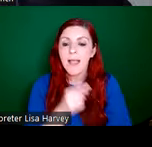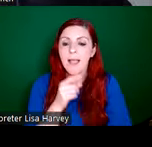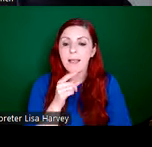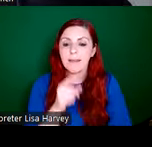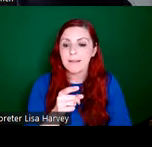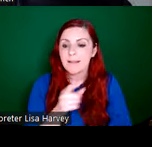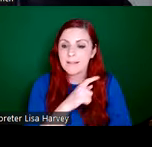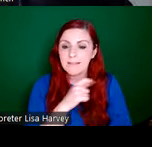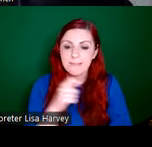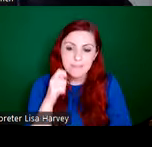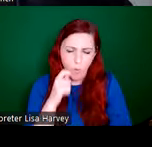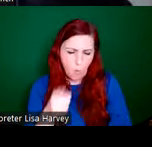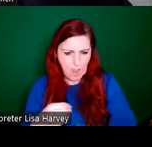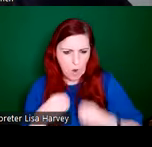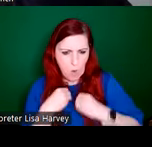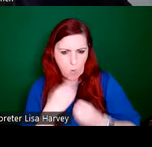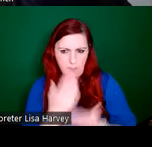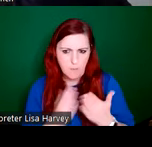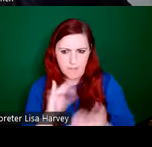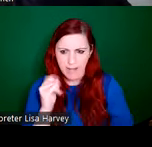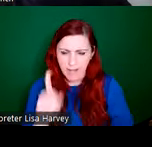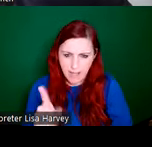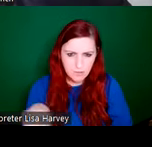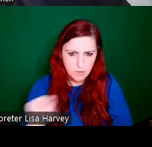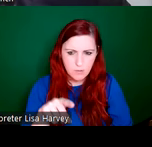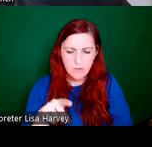some of this land, or he laid claim to some land on this island. And this was